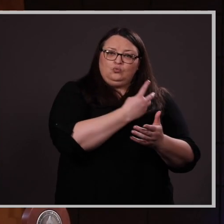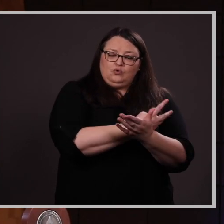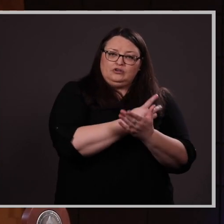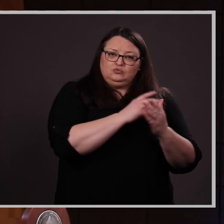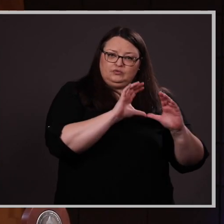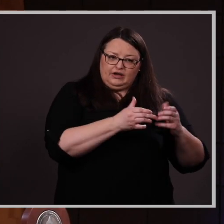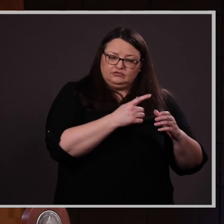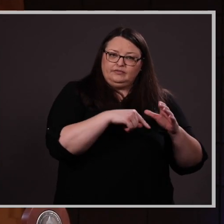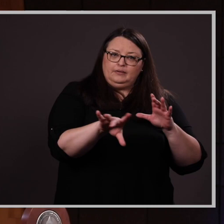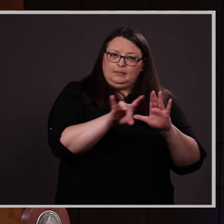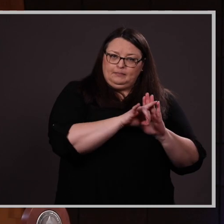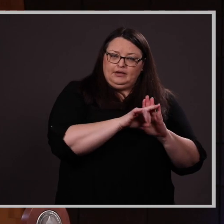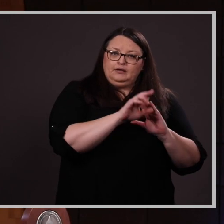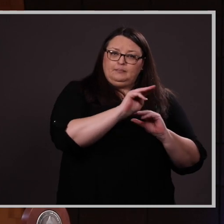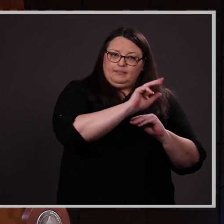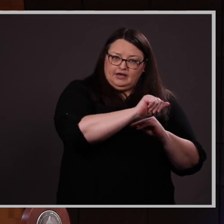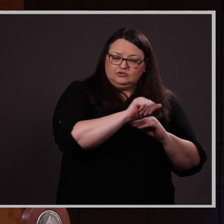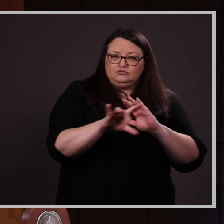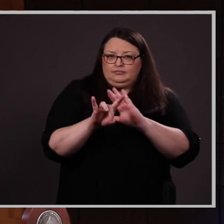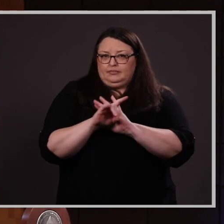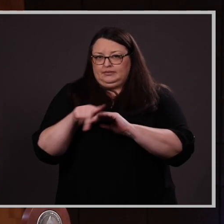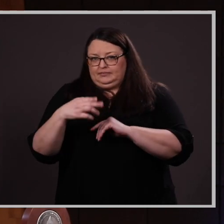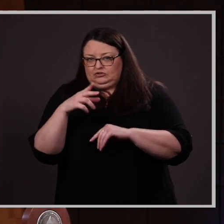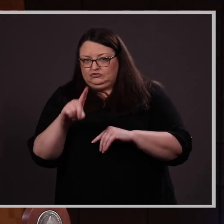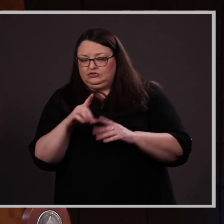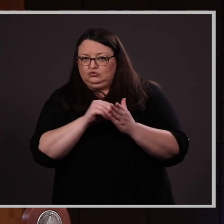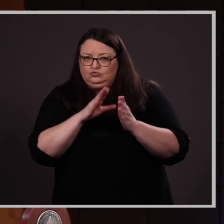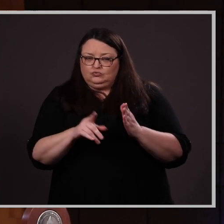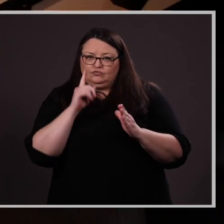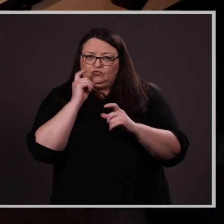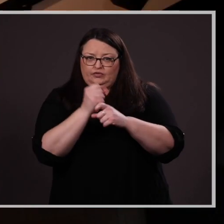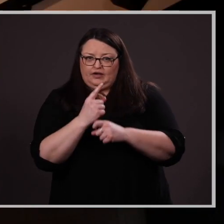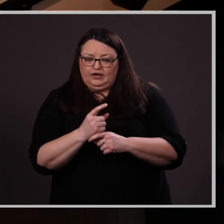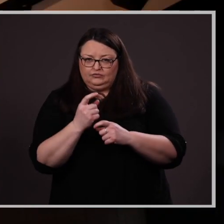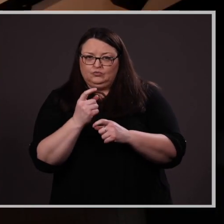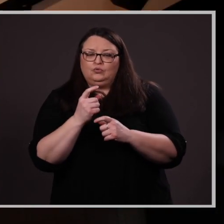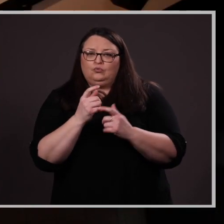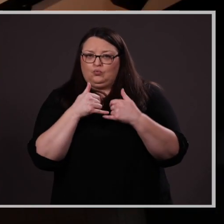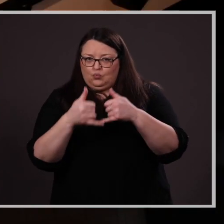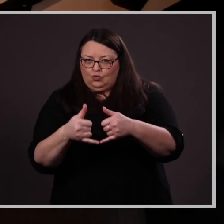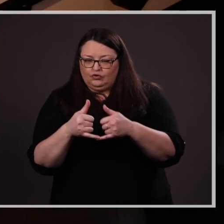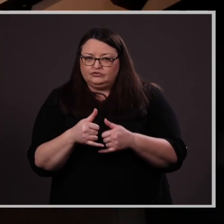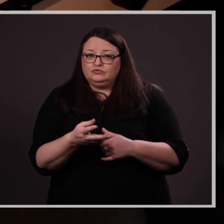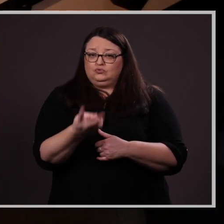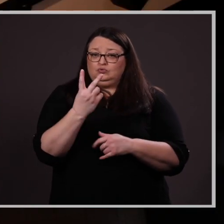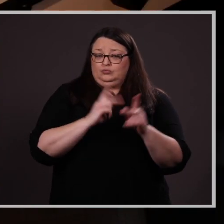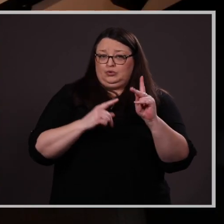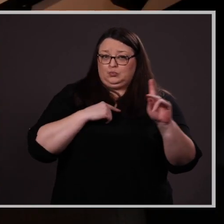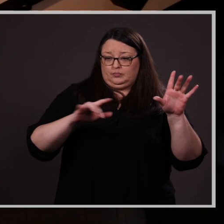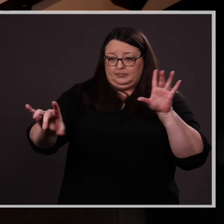doctoral recipient for the Helen Hanson awards---so the recipients today represent the very best